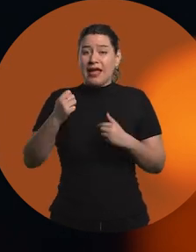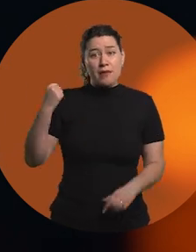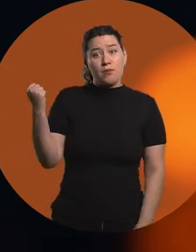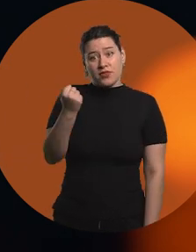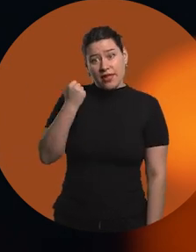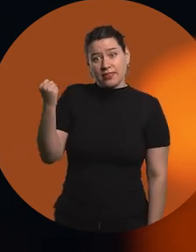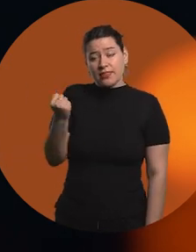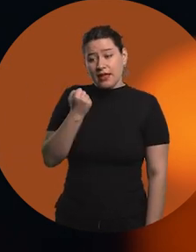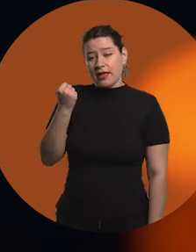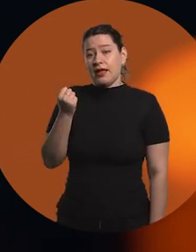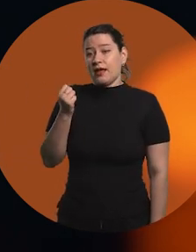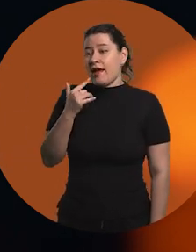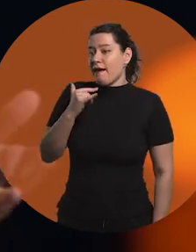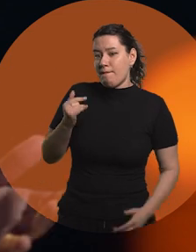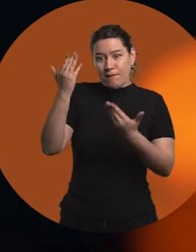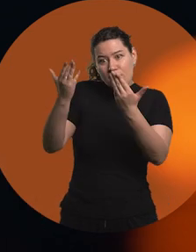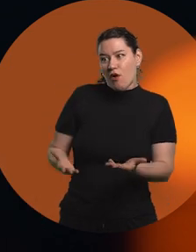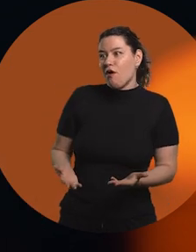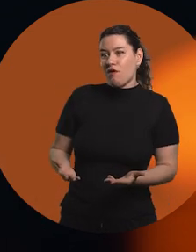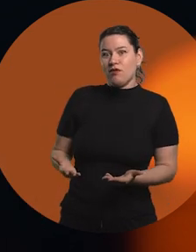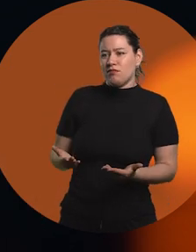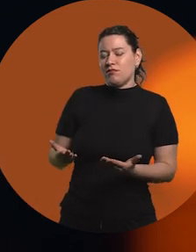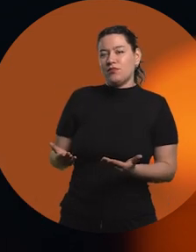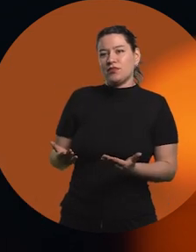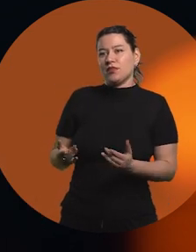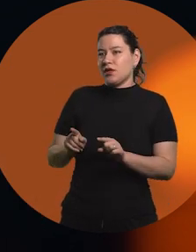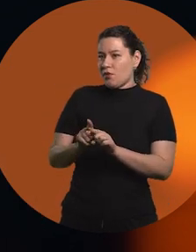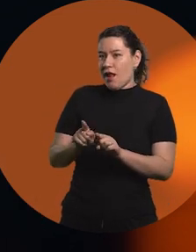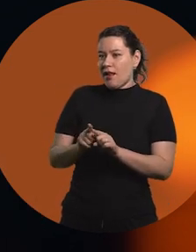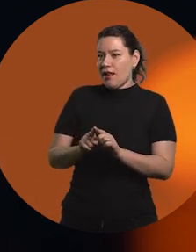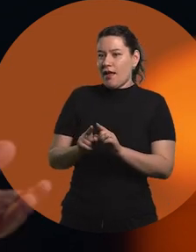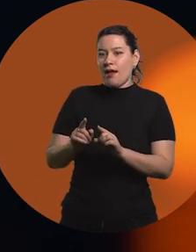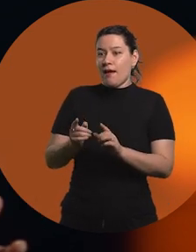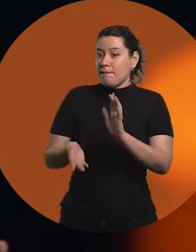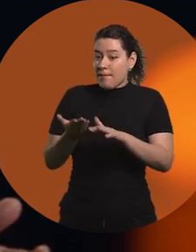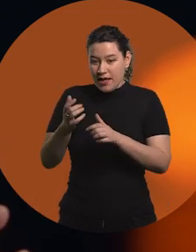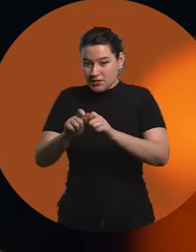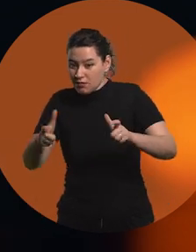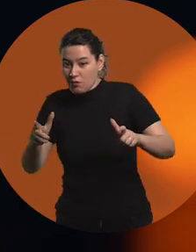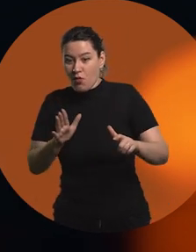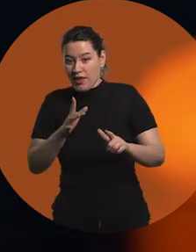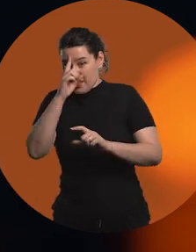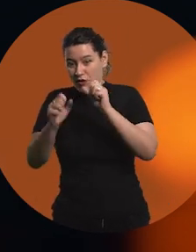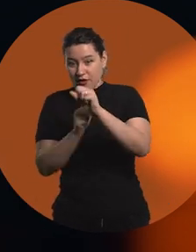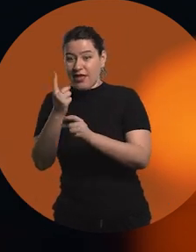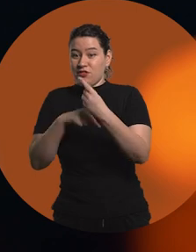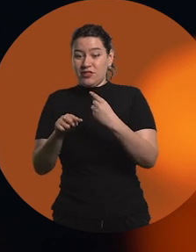So I think it's very important to set examples. For more women to go into technology